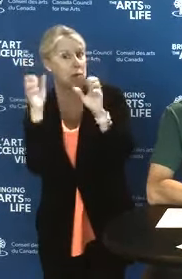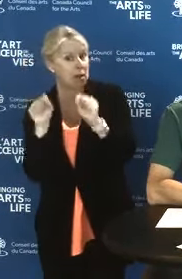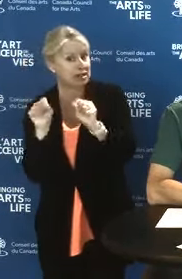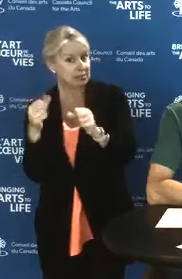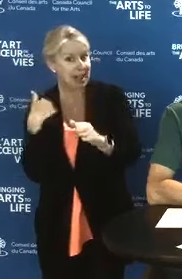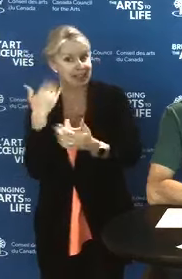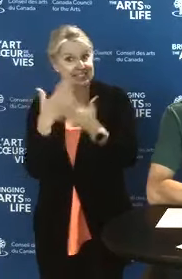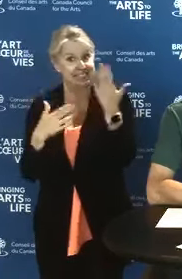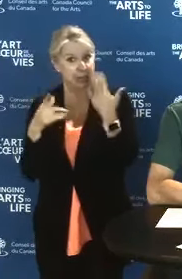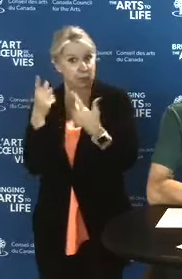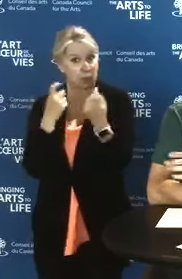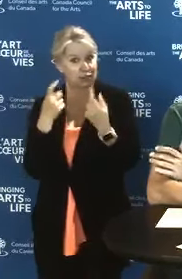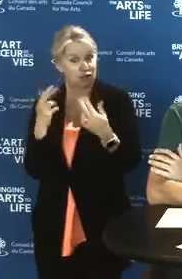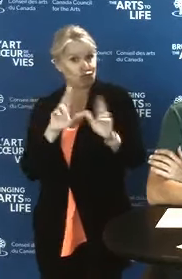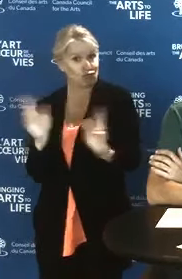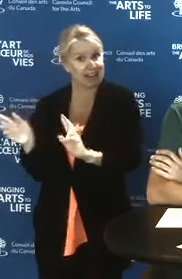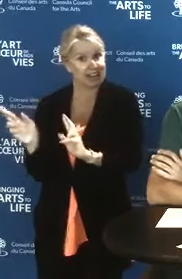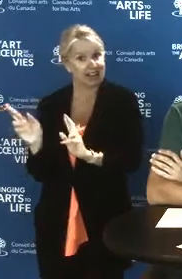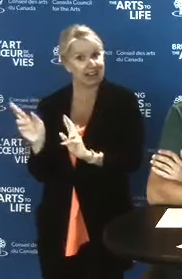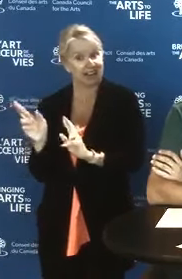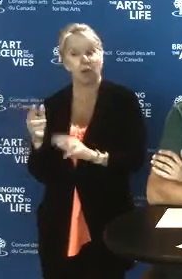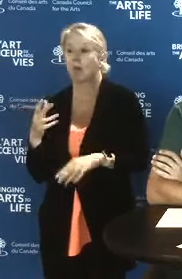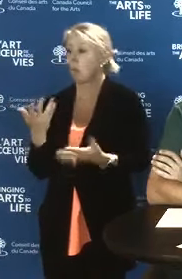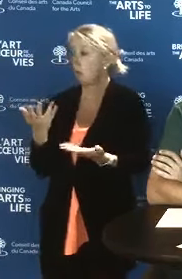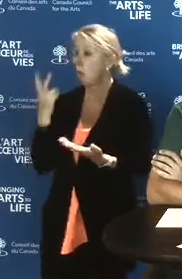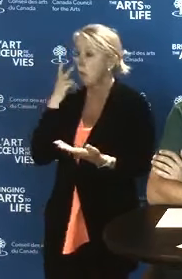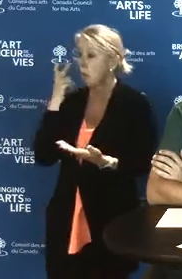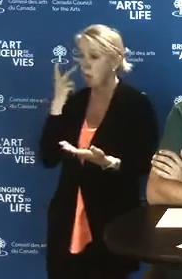Let's see from the comments section if we have any questions so far.